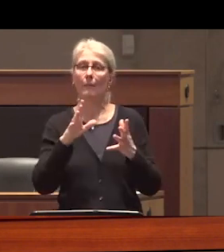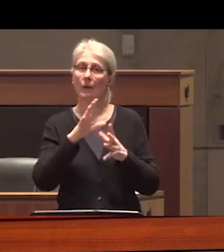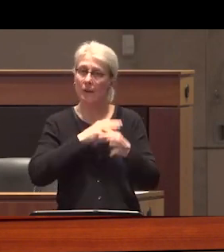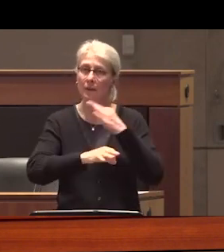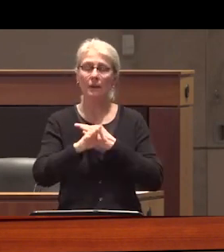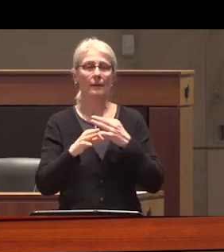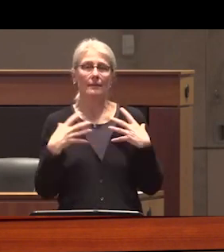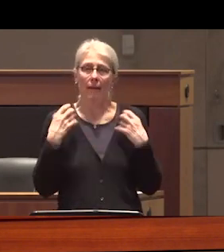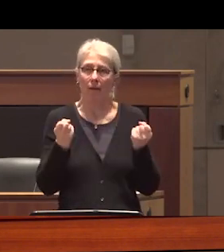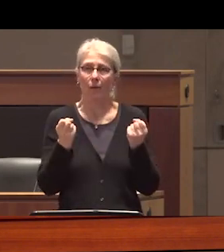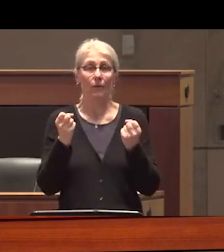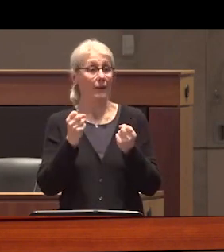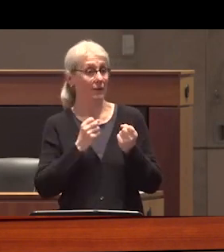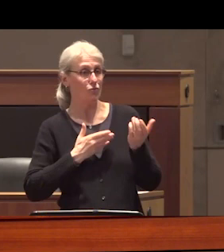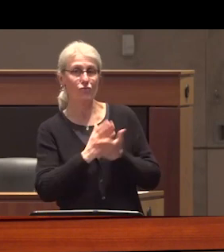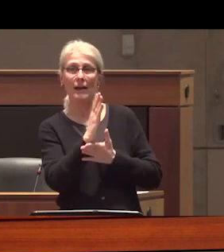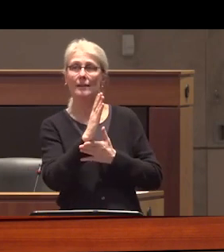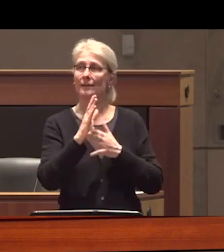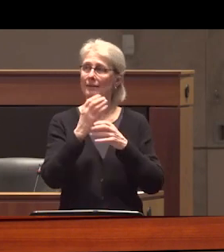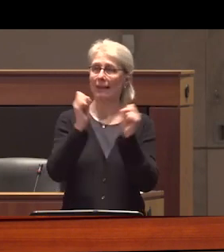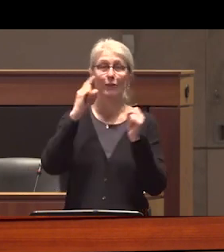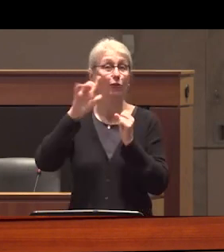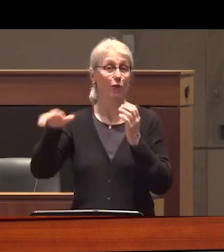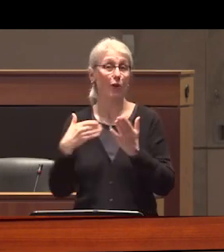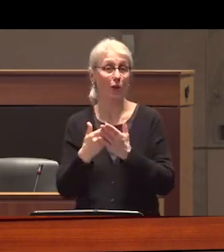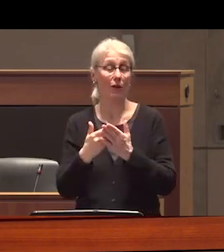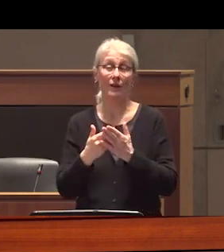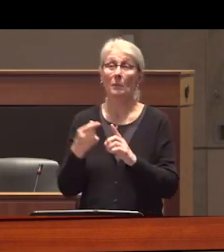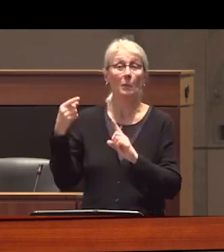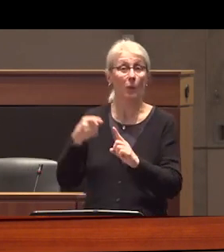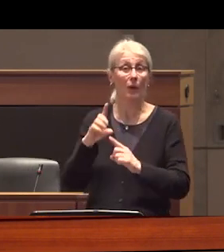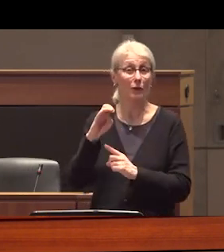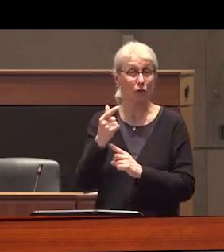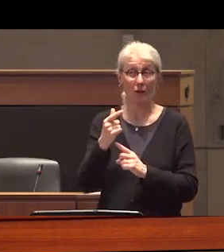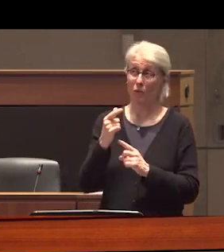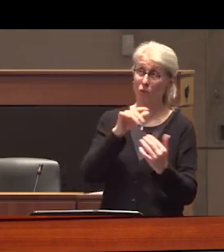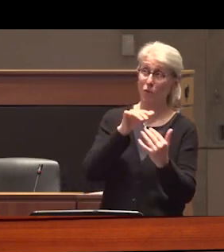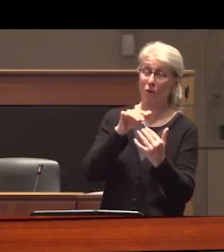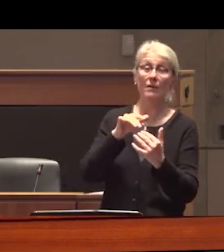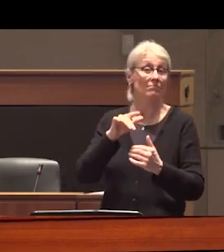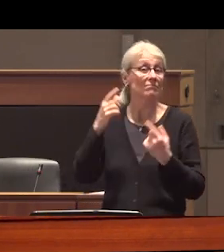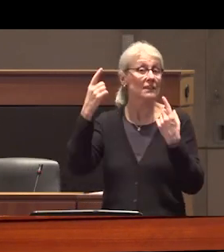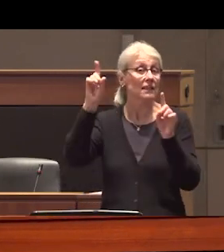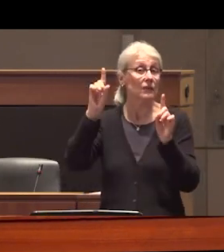all all that being said the War on Drugs has been immensely successful in consolidating power among